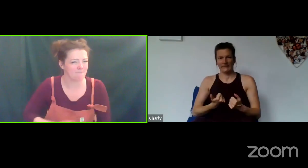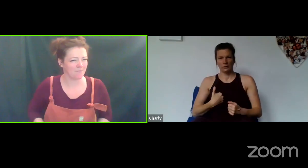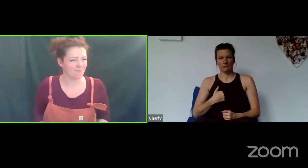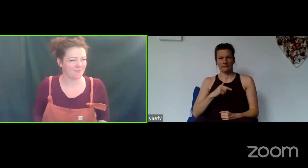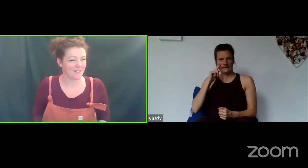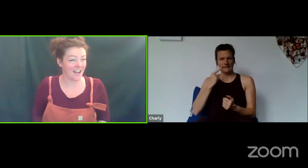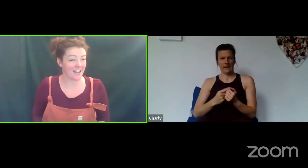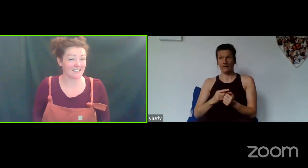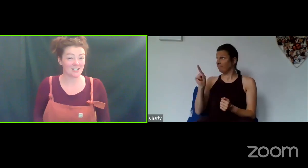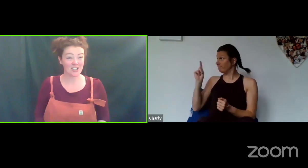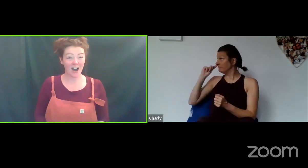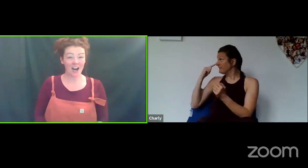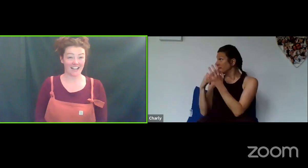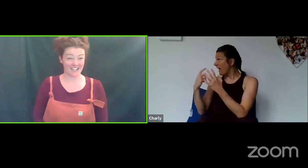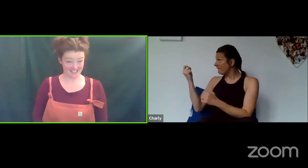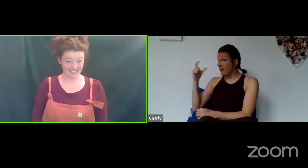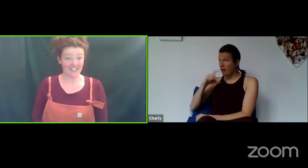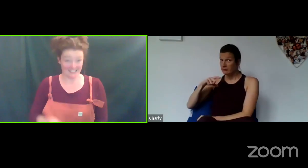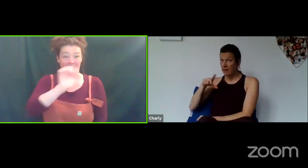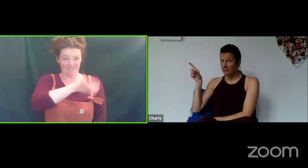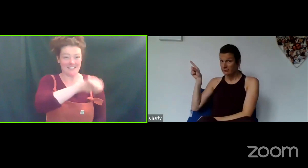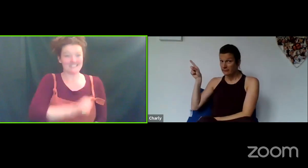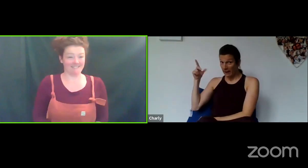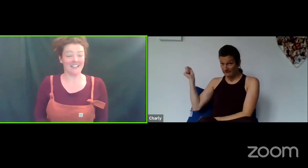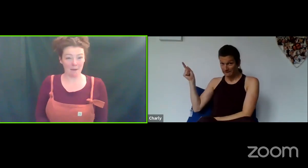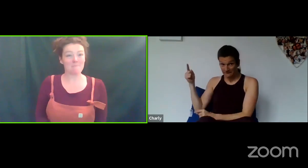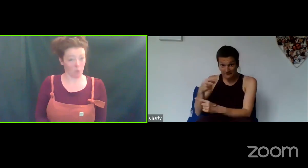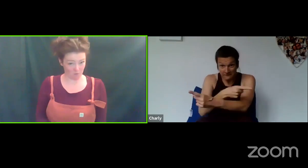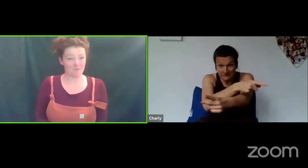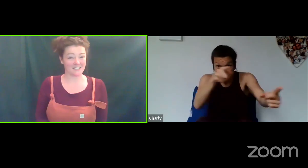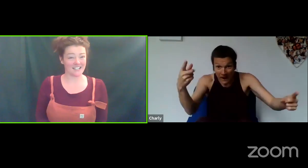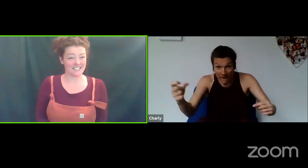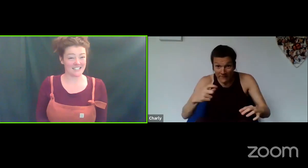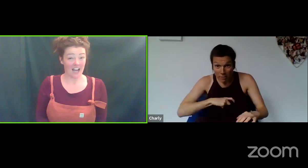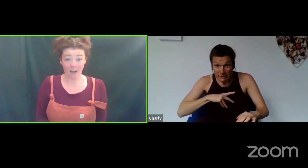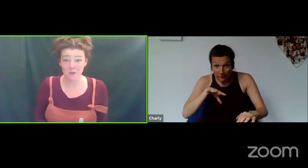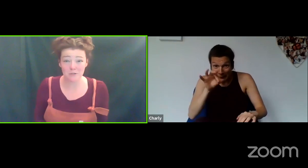OK so, Charlie... Yep, we've both decided, have you all